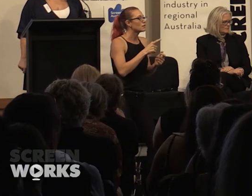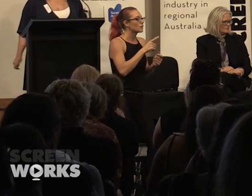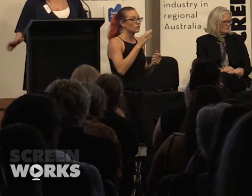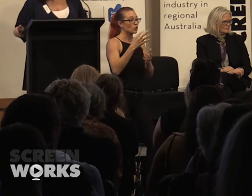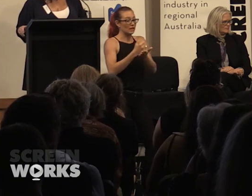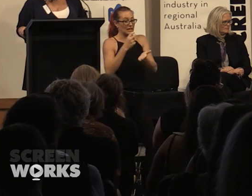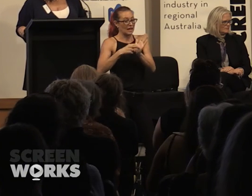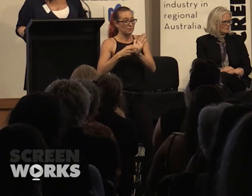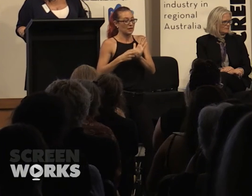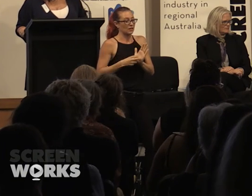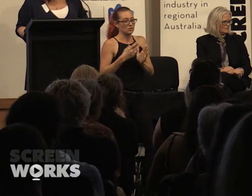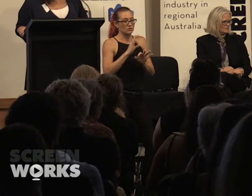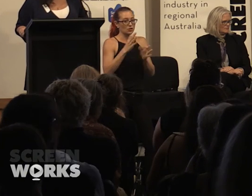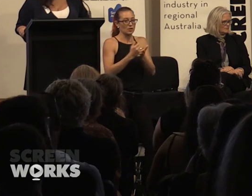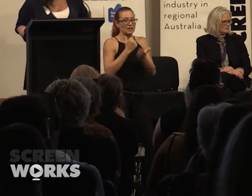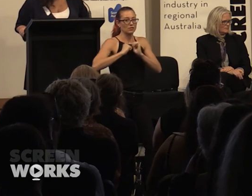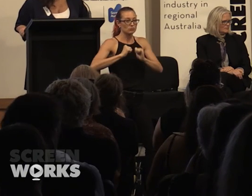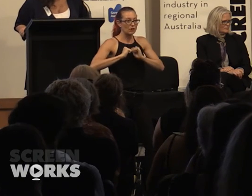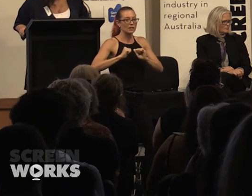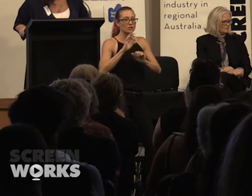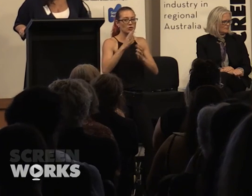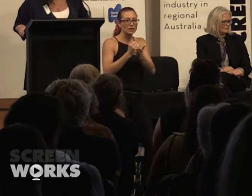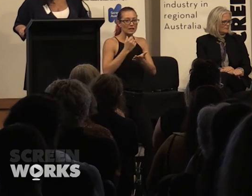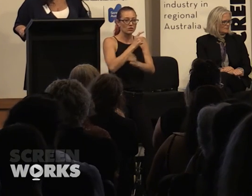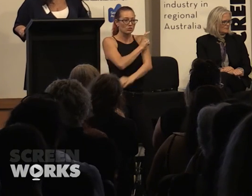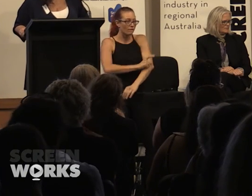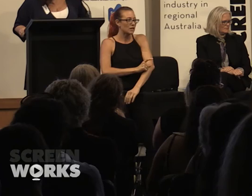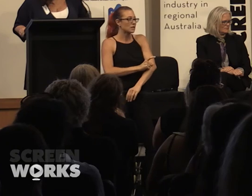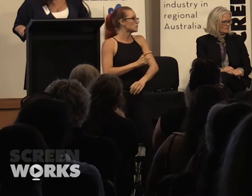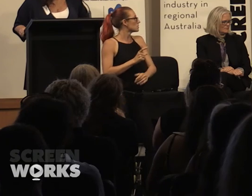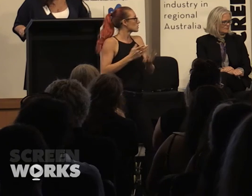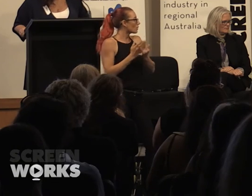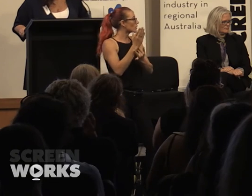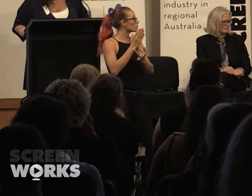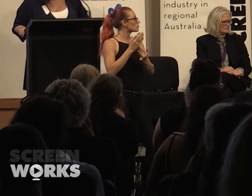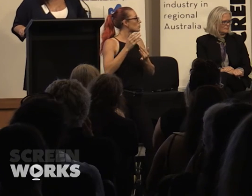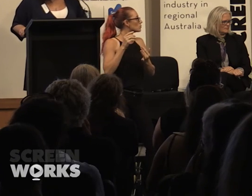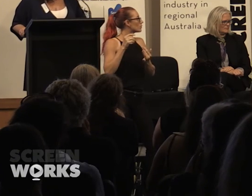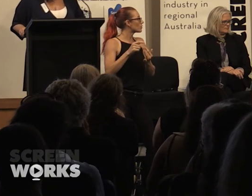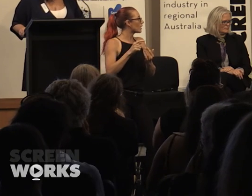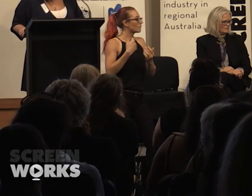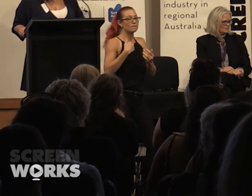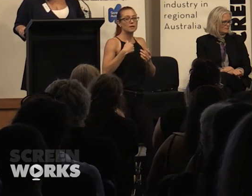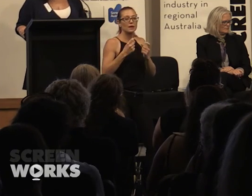applications and if you're not getting the training in, you're not getting the confidence going throughout the crew of female creatives.